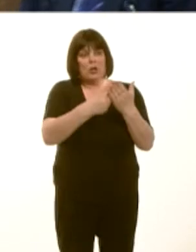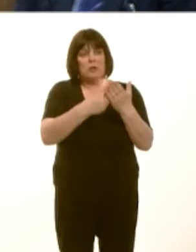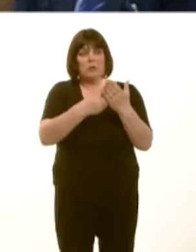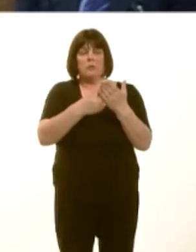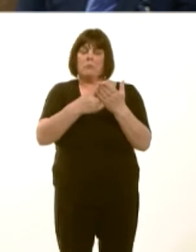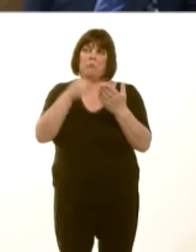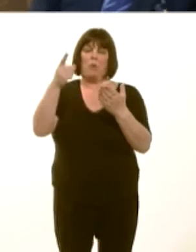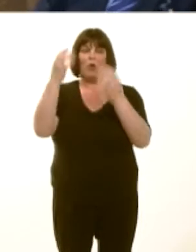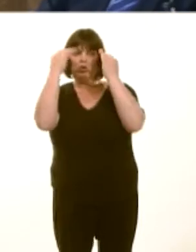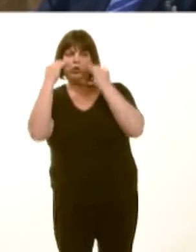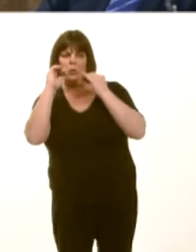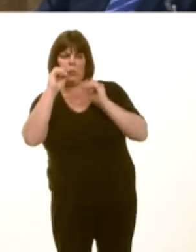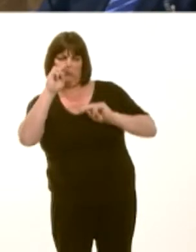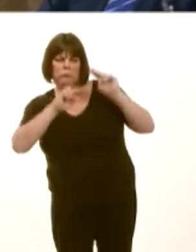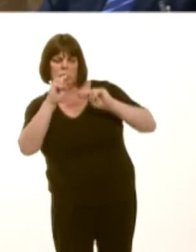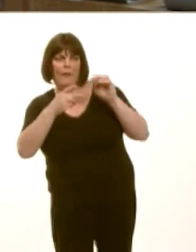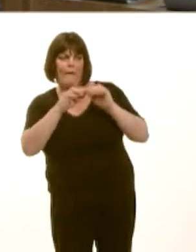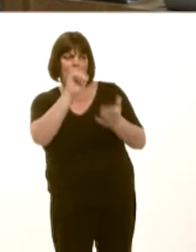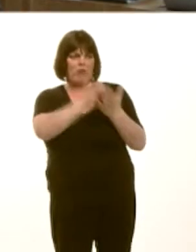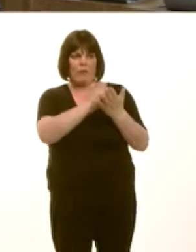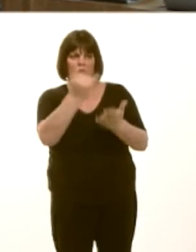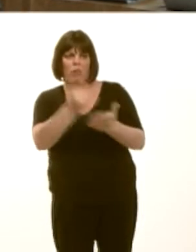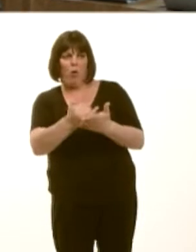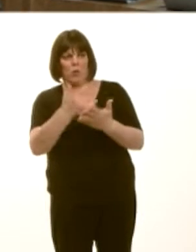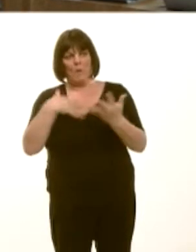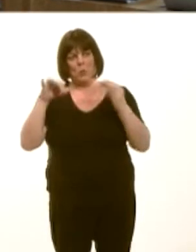we await the outcome of that.